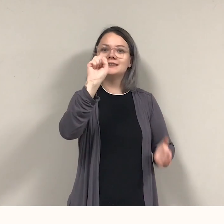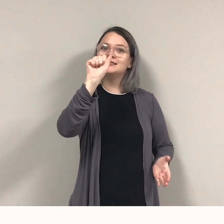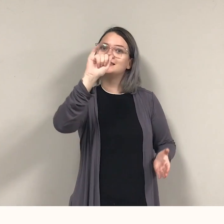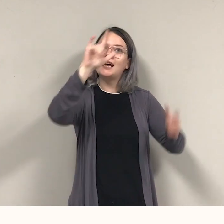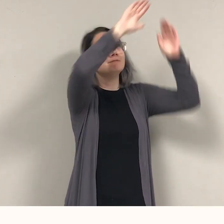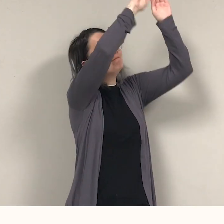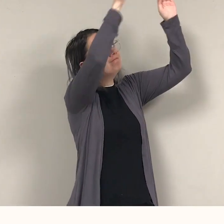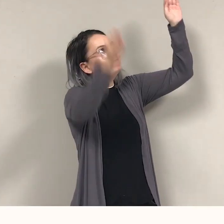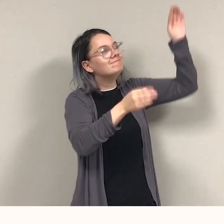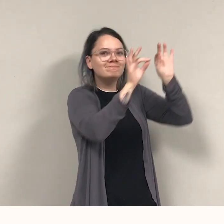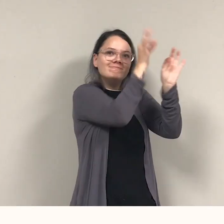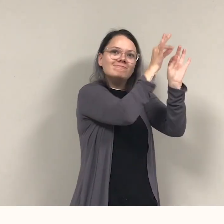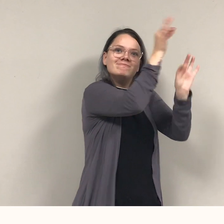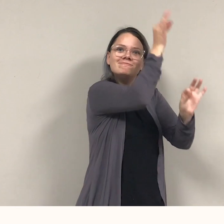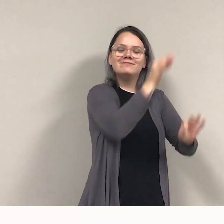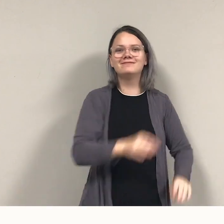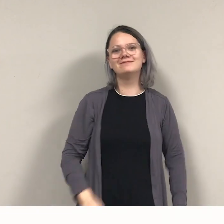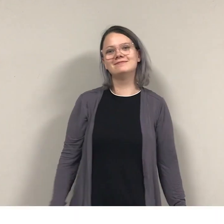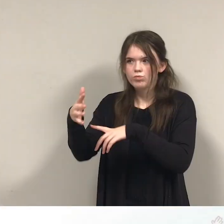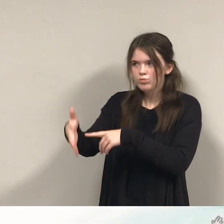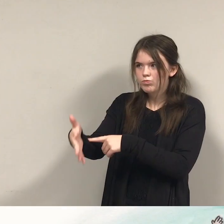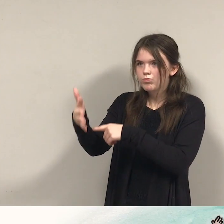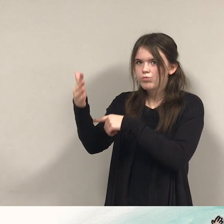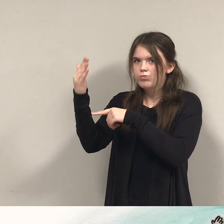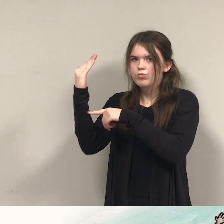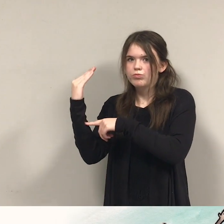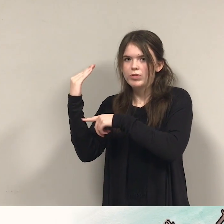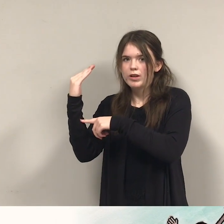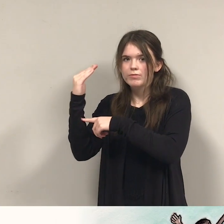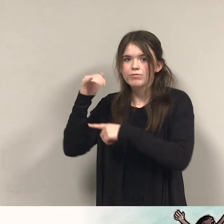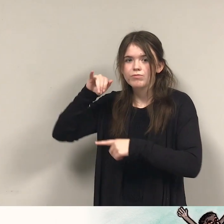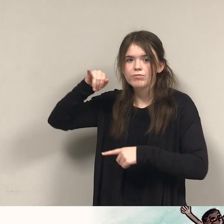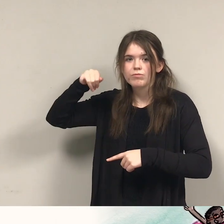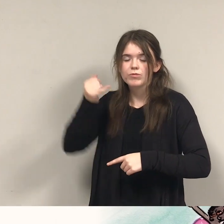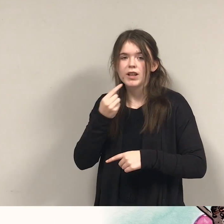When the sails are back in place — Jack suggests: "Let's have a race!"